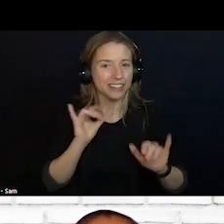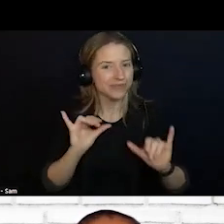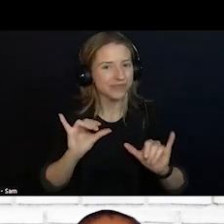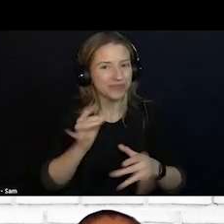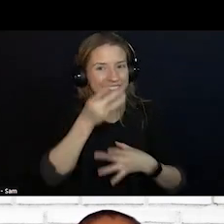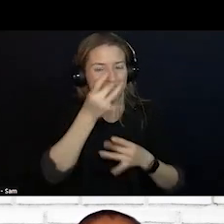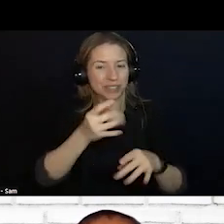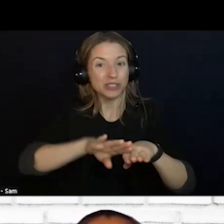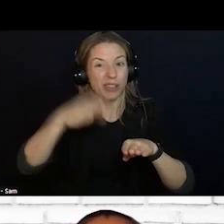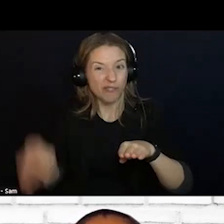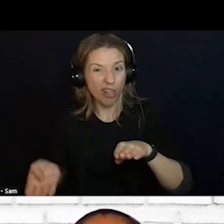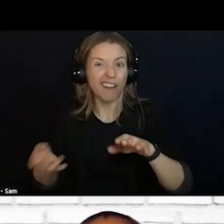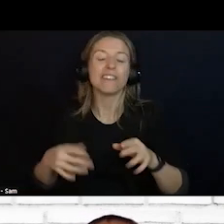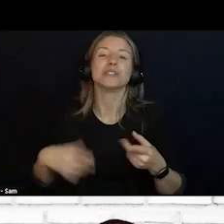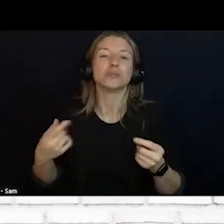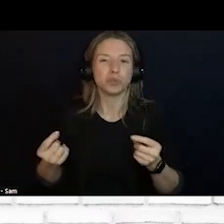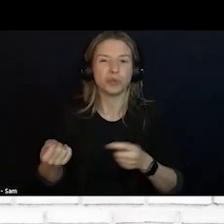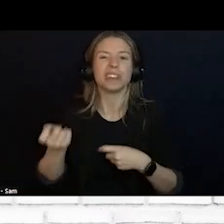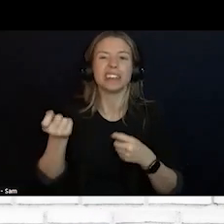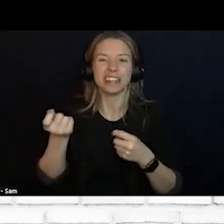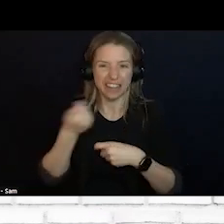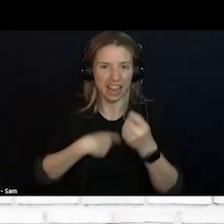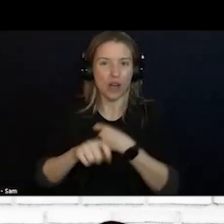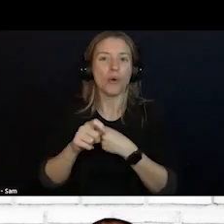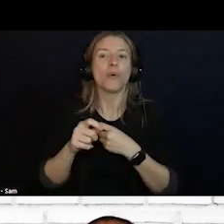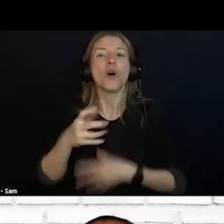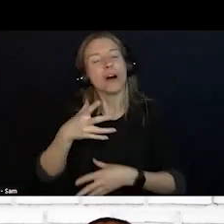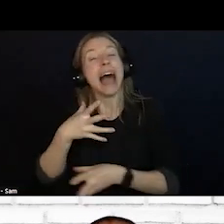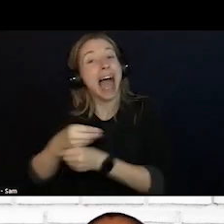NOT ACCOMMODATE THOSE. >>: THAT IS A GOOD LITTLE TIDBIT.